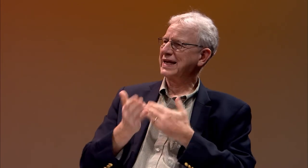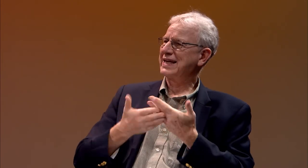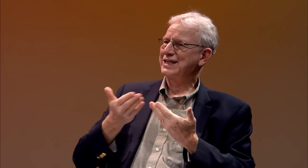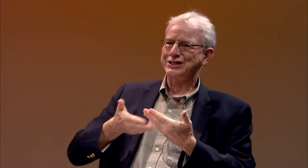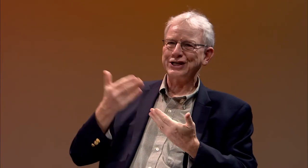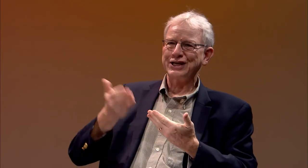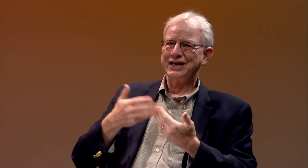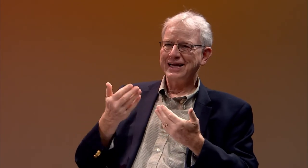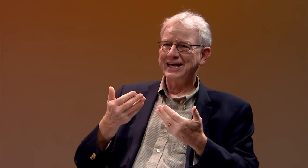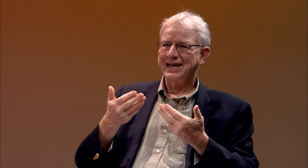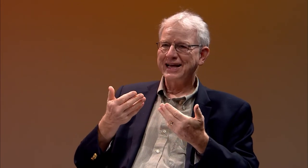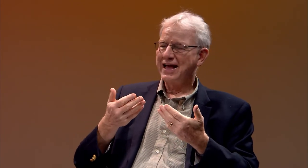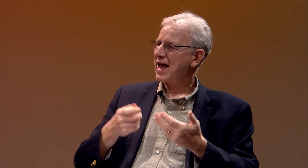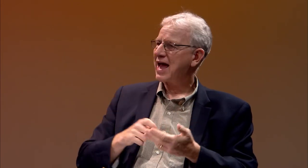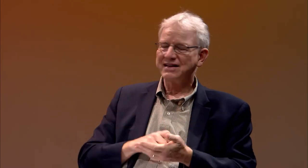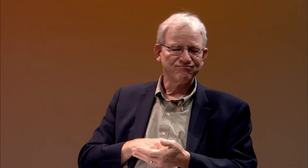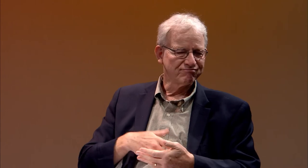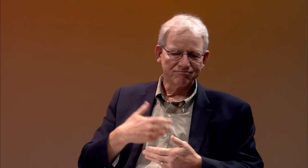It made my job a lot easier.